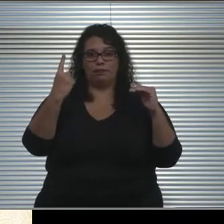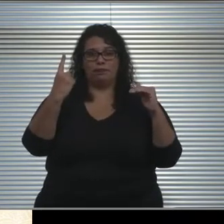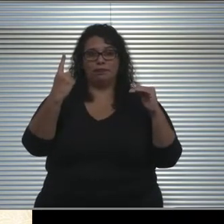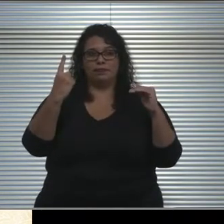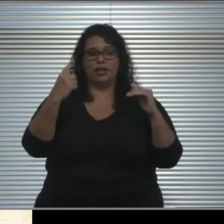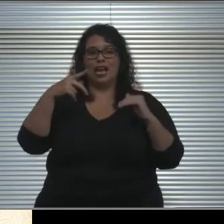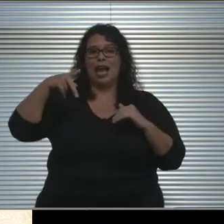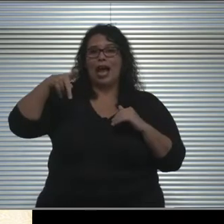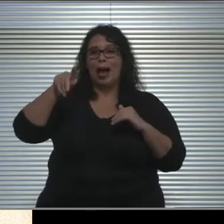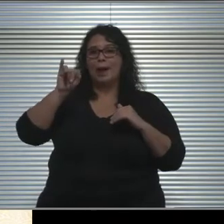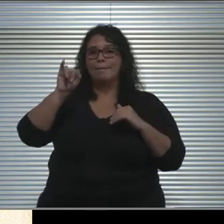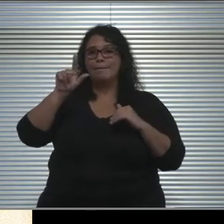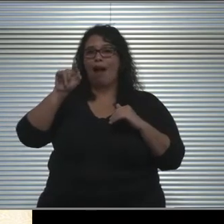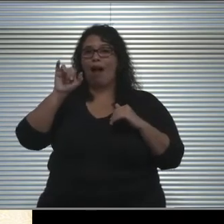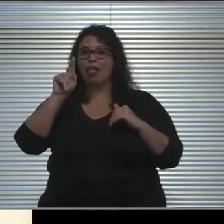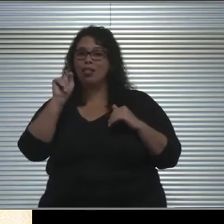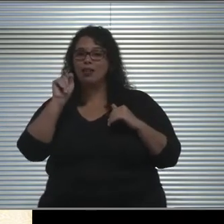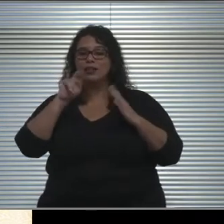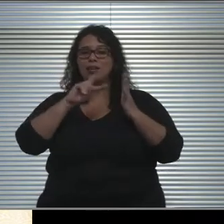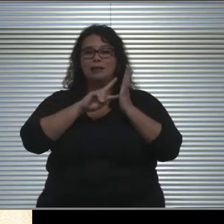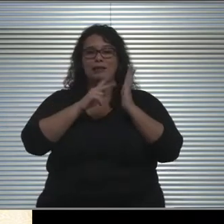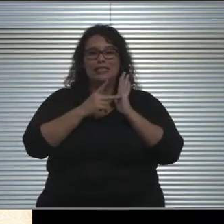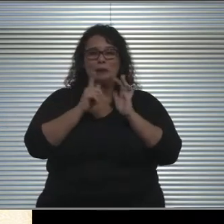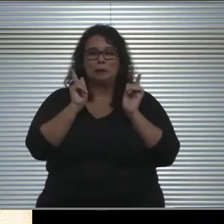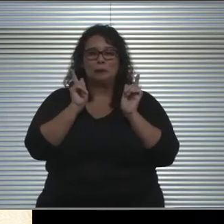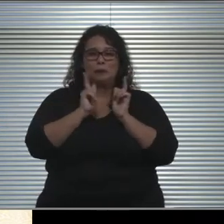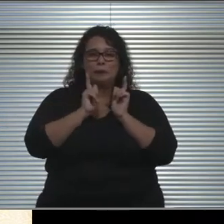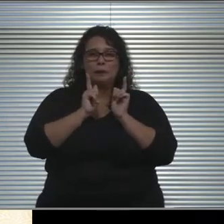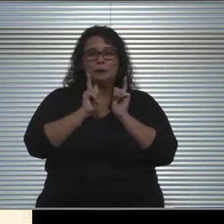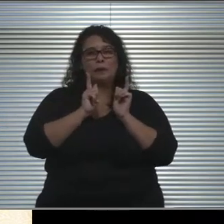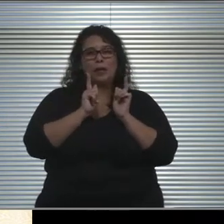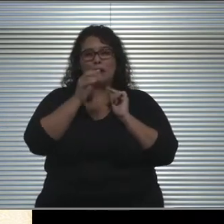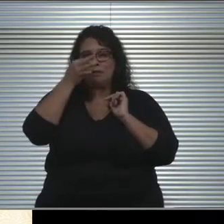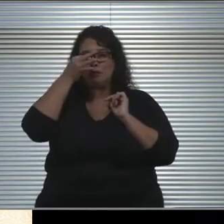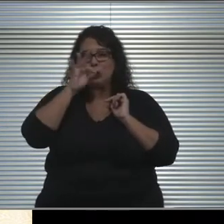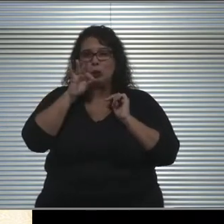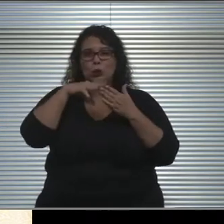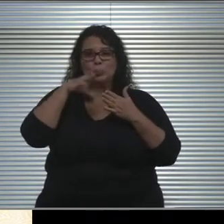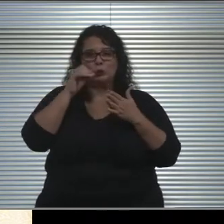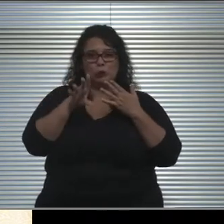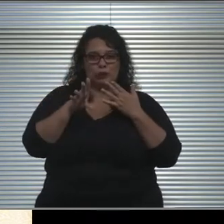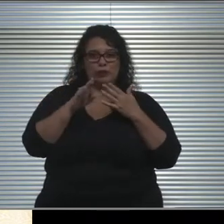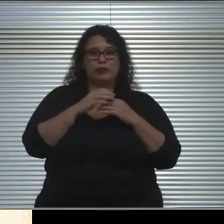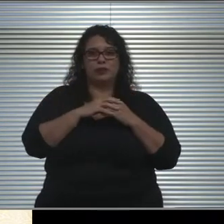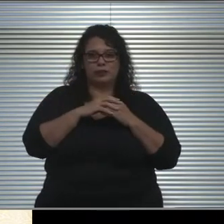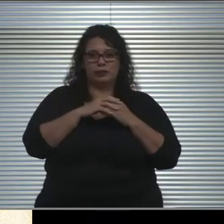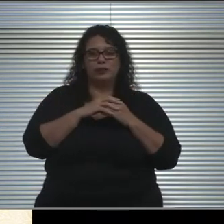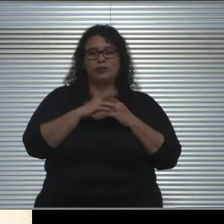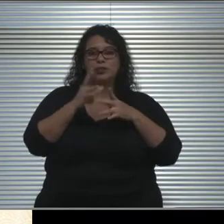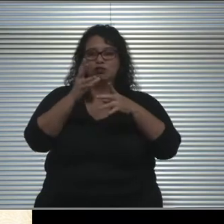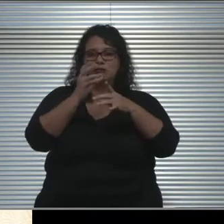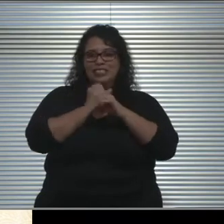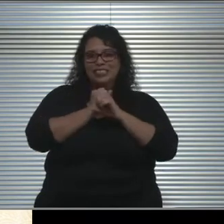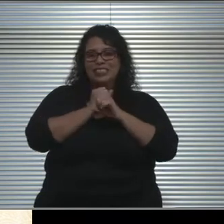I mean a very small handful of students who are receiving in-person assessments